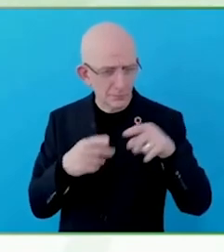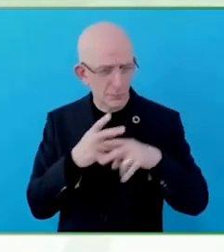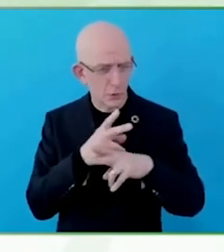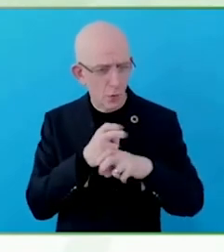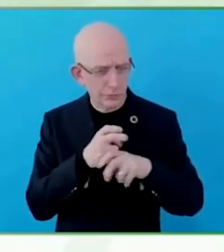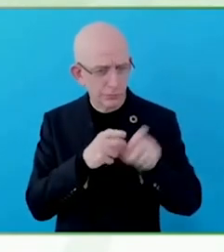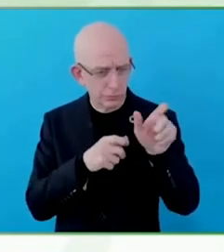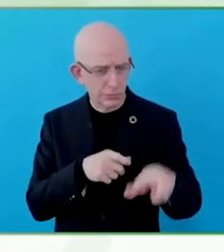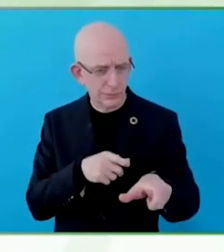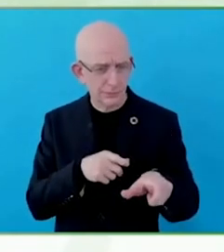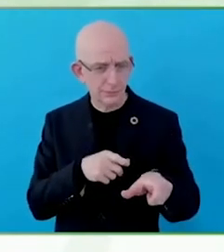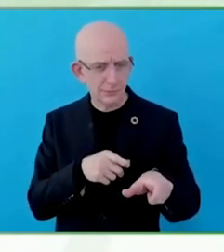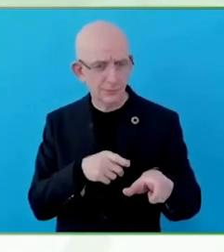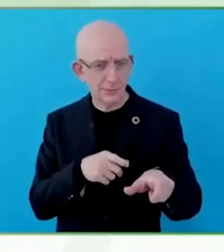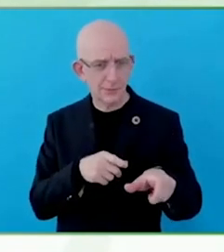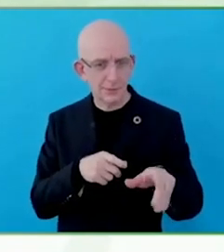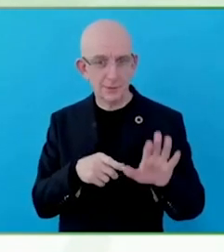I live in Israel. I came in for the conference.